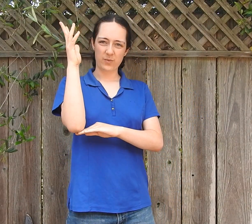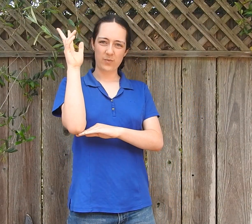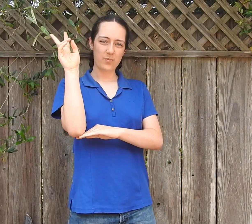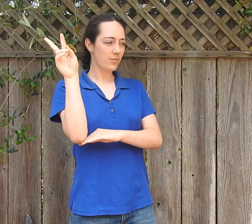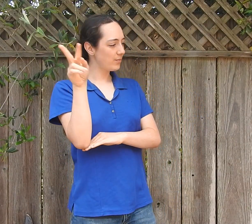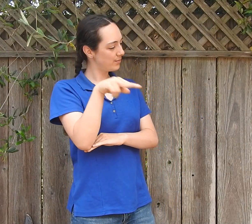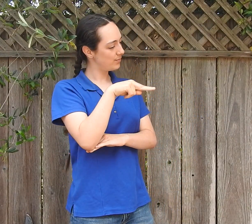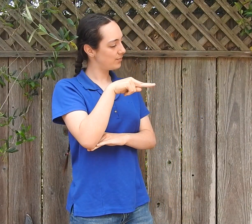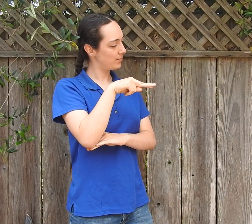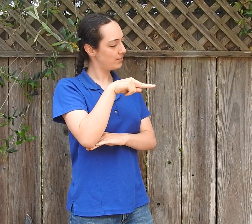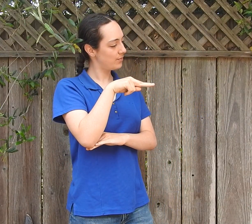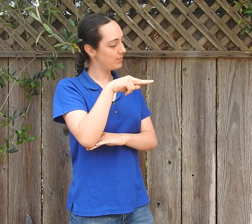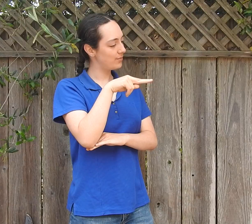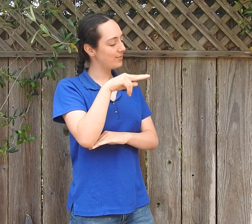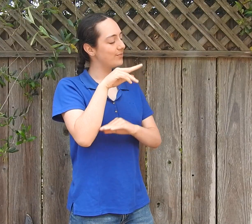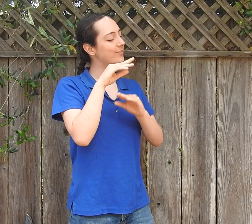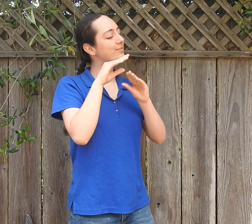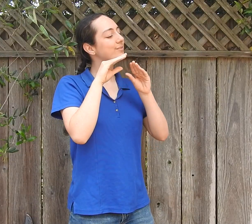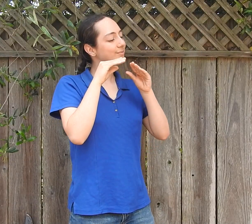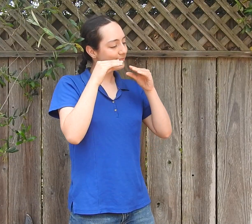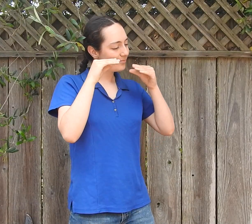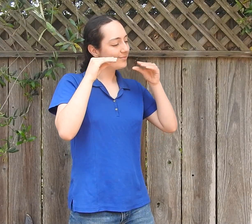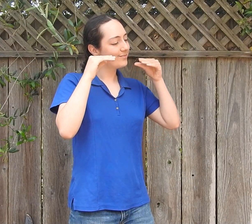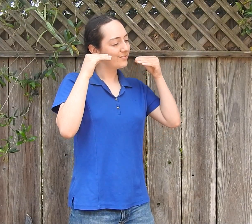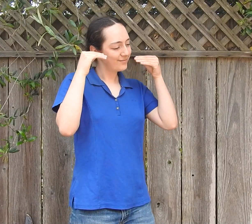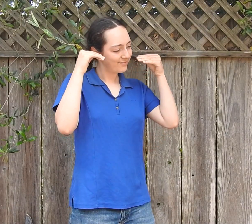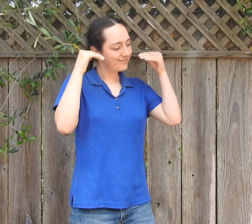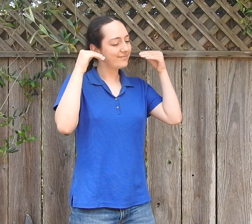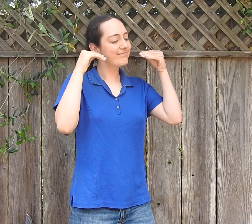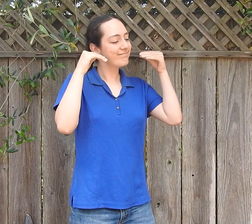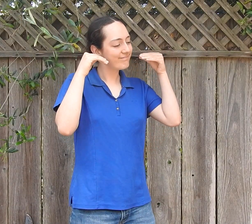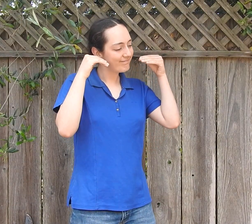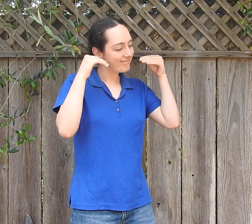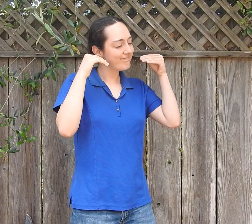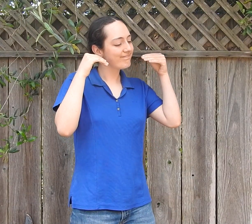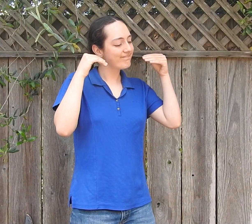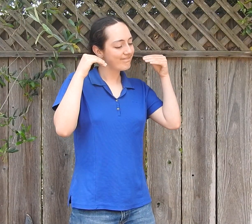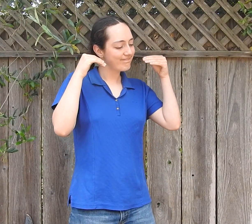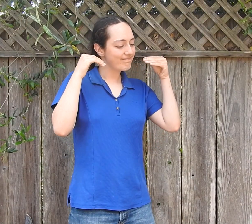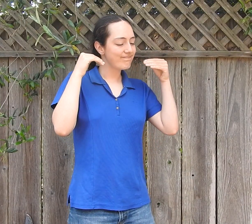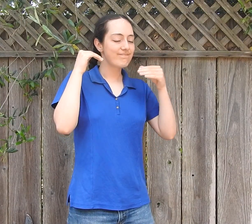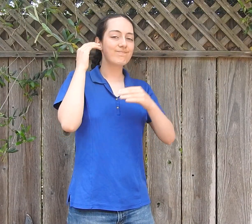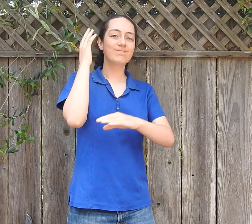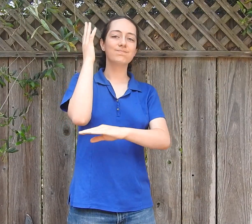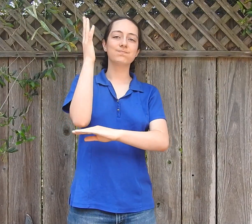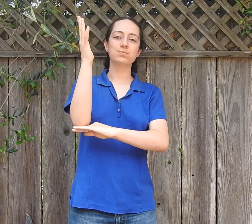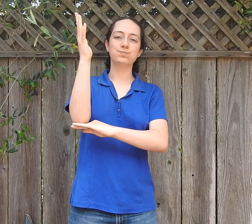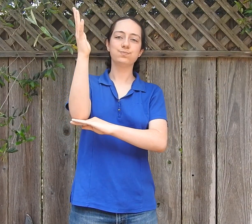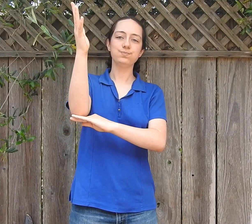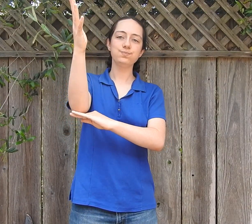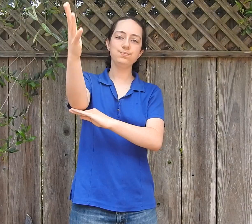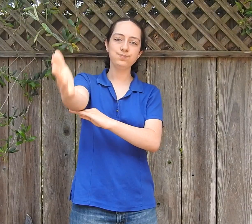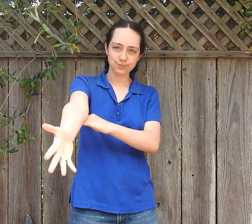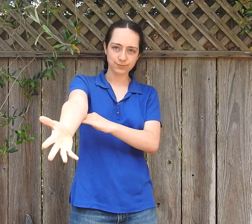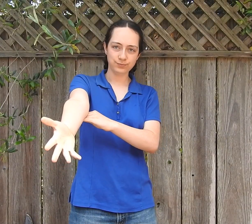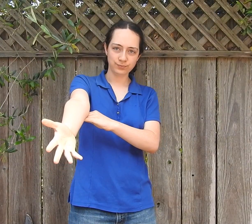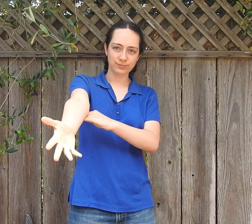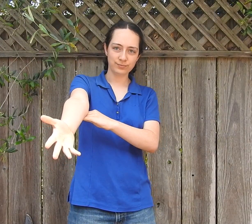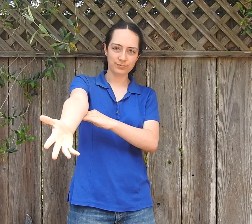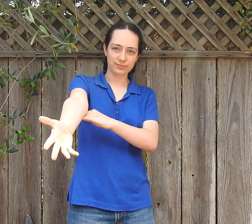The tree looks at him, nods, and smiles. Then the tree falls down.